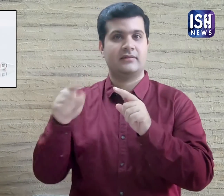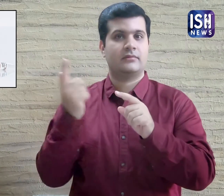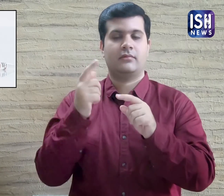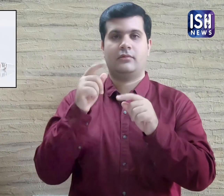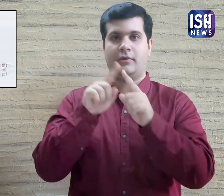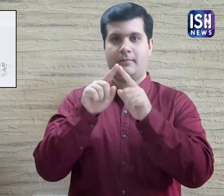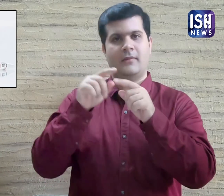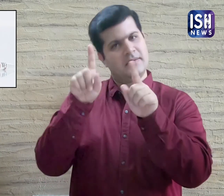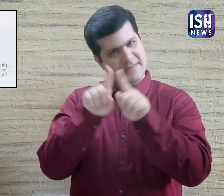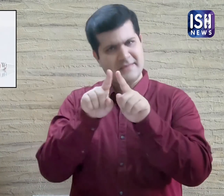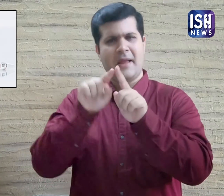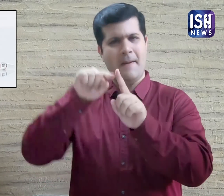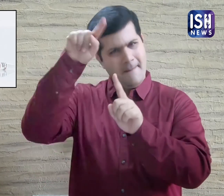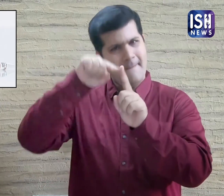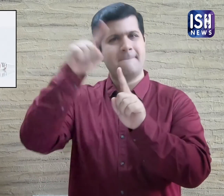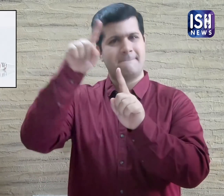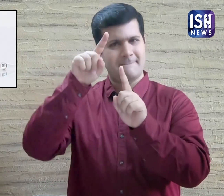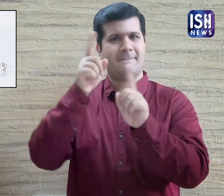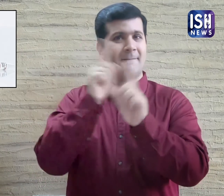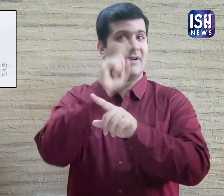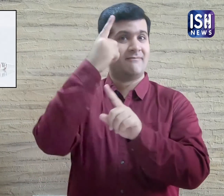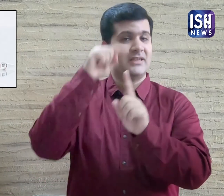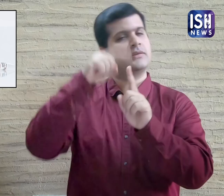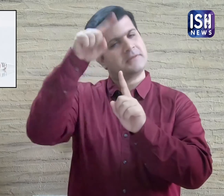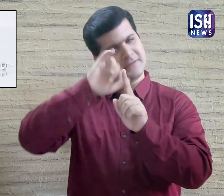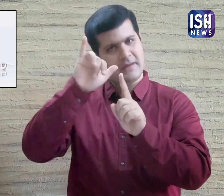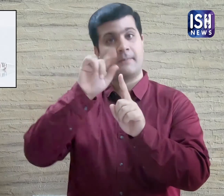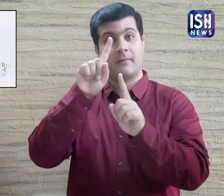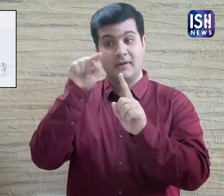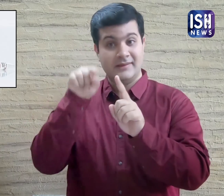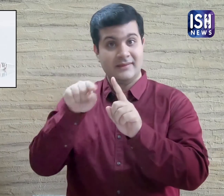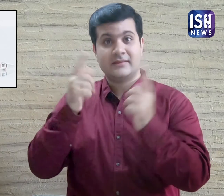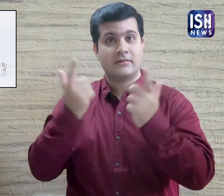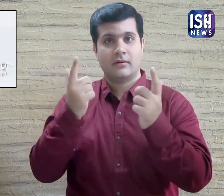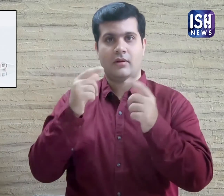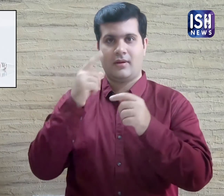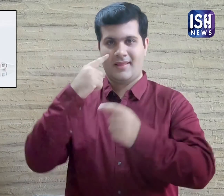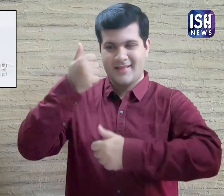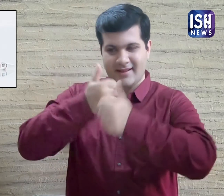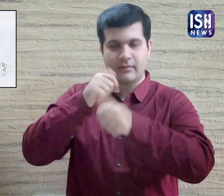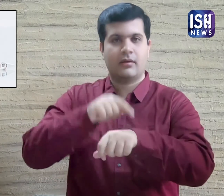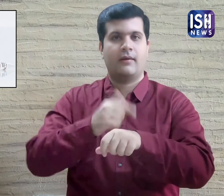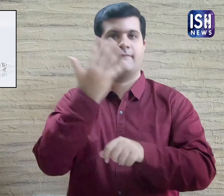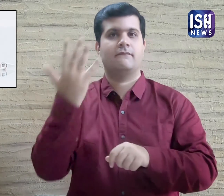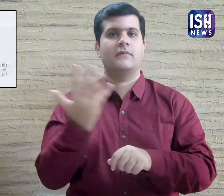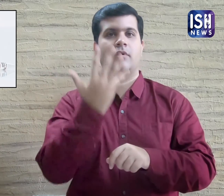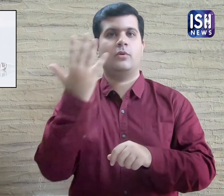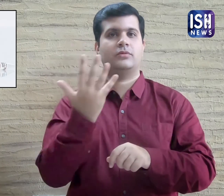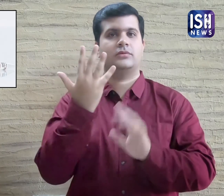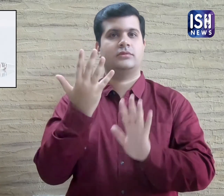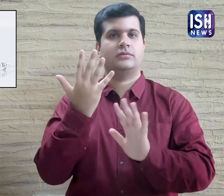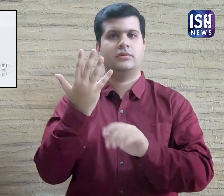This is just like the RTK kits but the results take upto 5 hours.